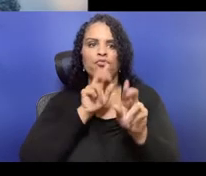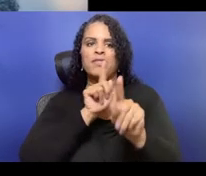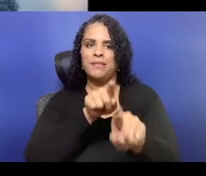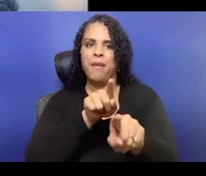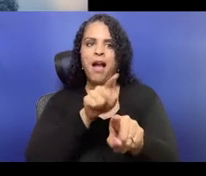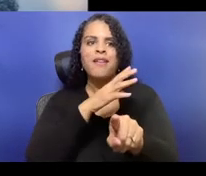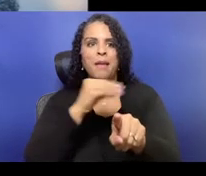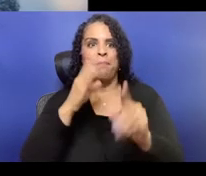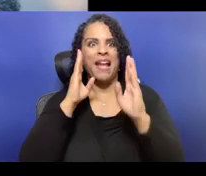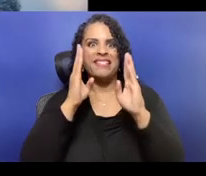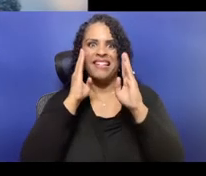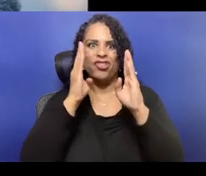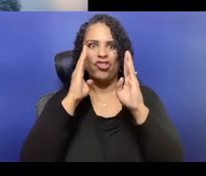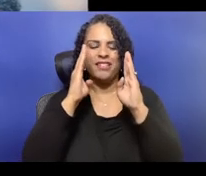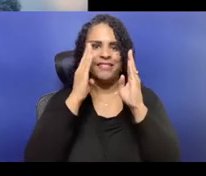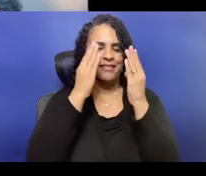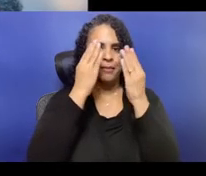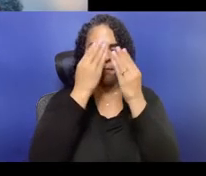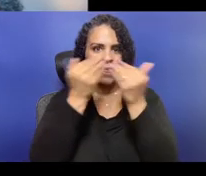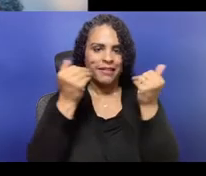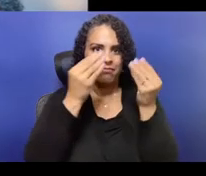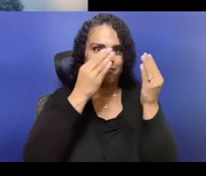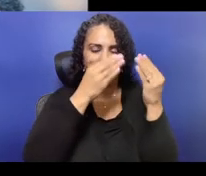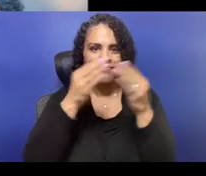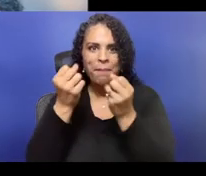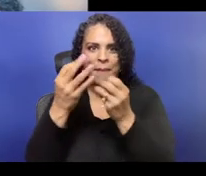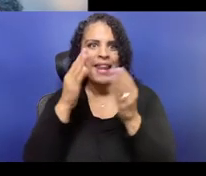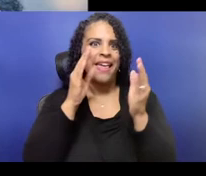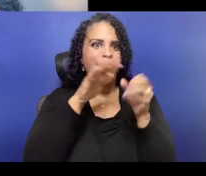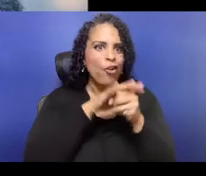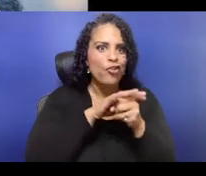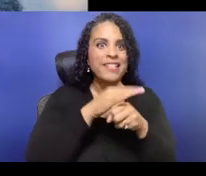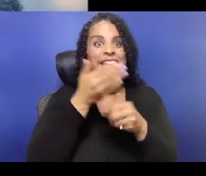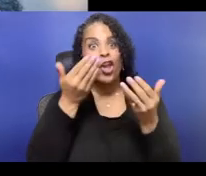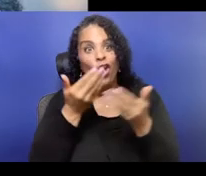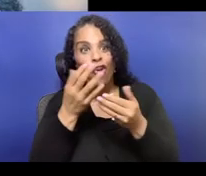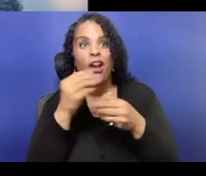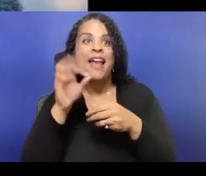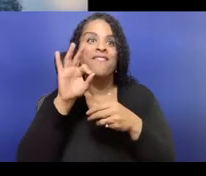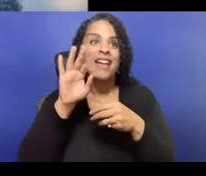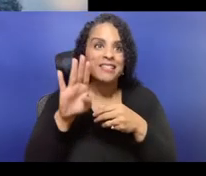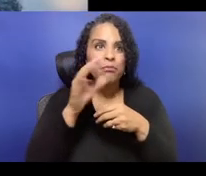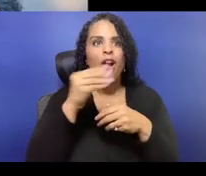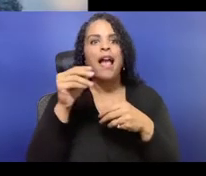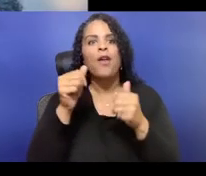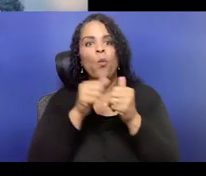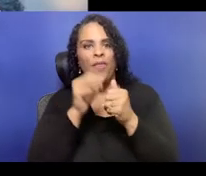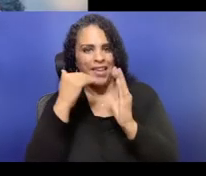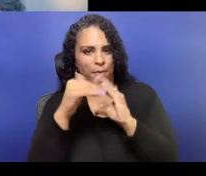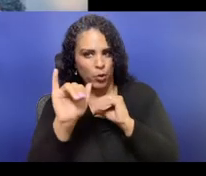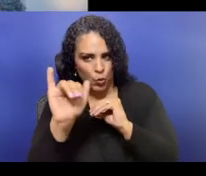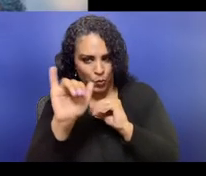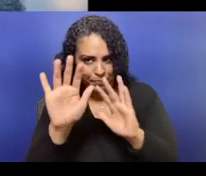All right, so so sorry about that. Live theater, everybody. All right, so without further ado,